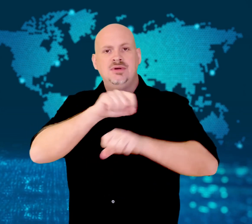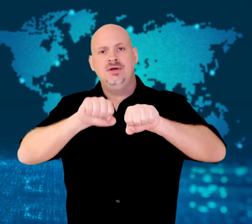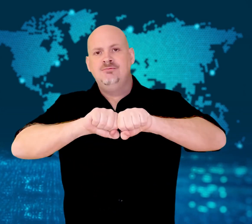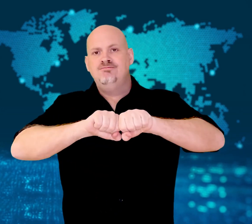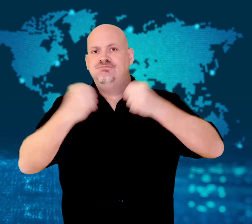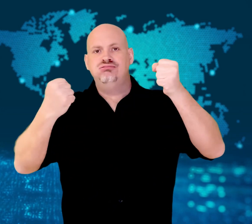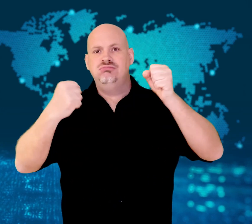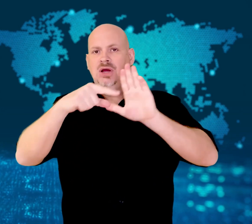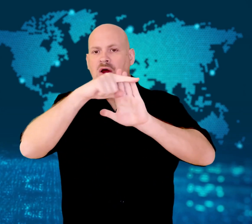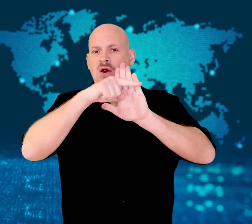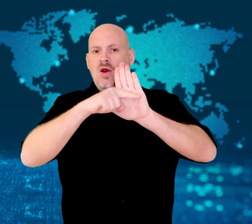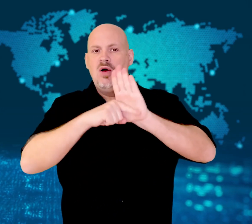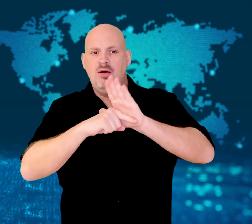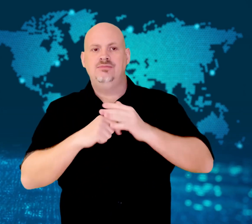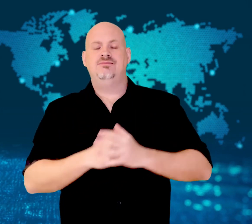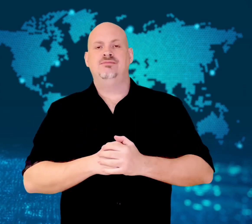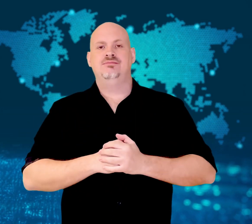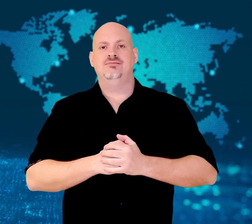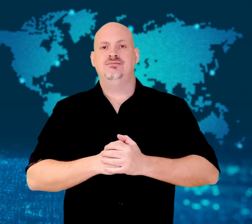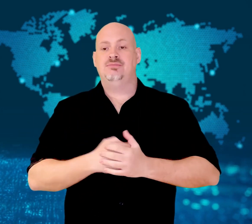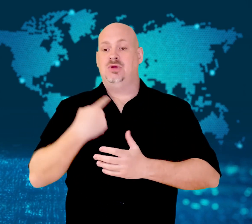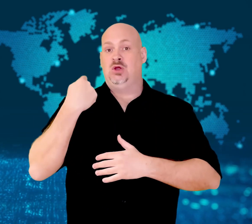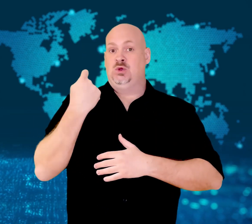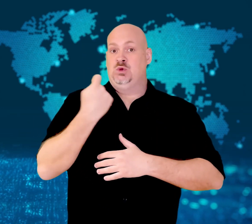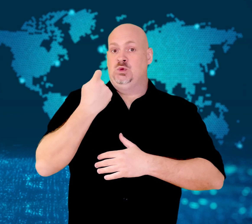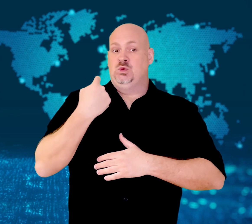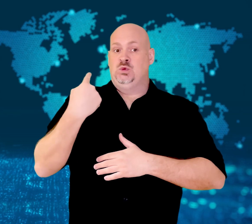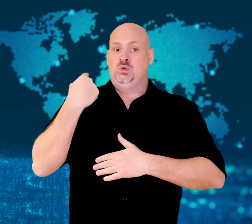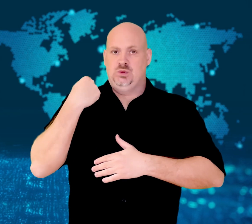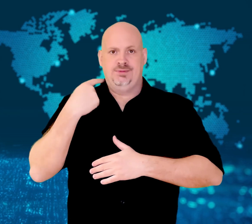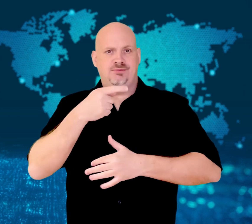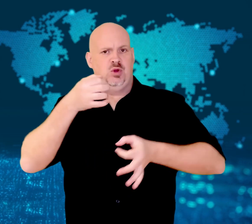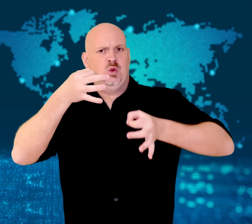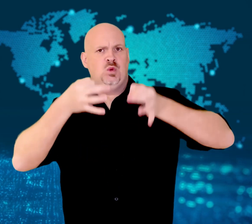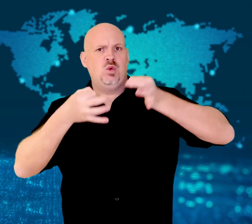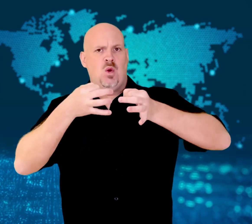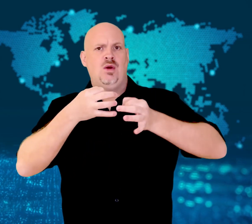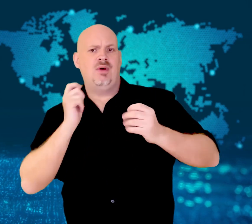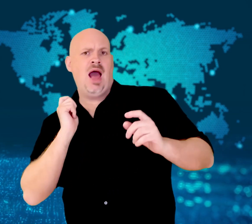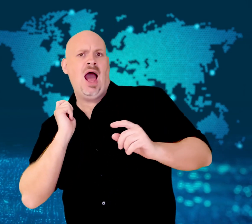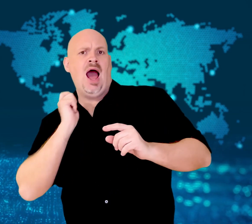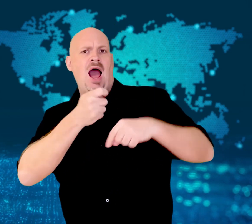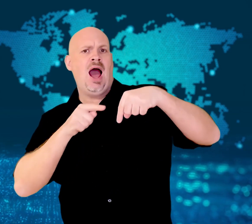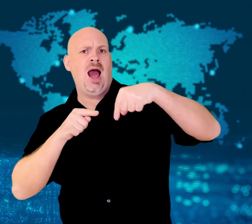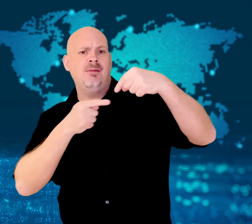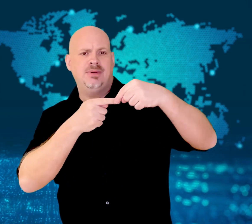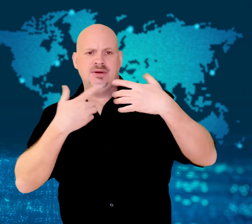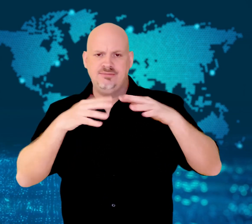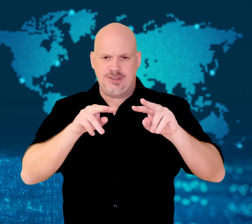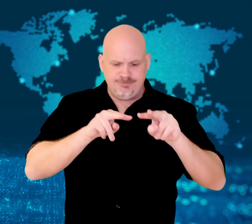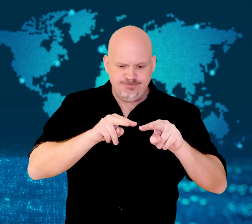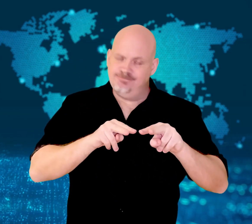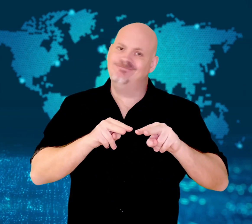no admissible evidence showing any mental condition.